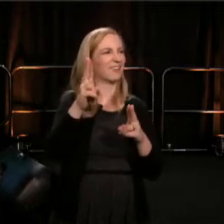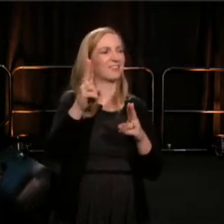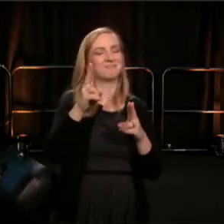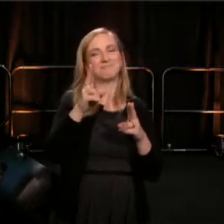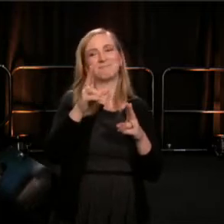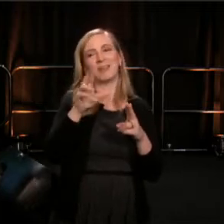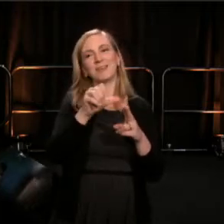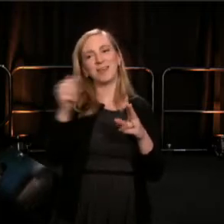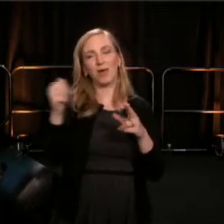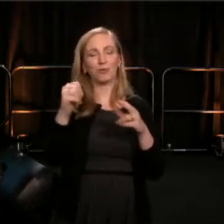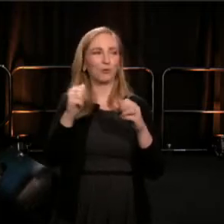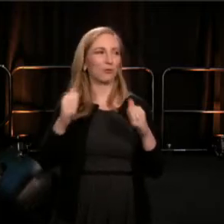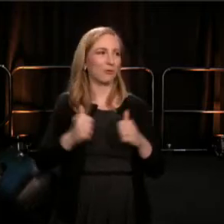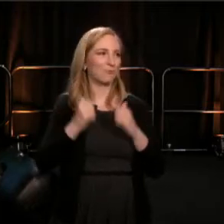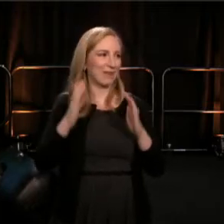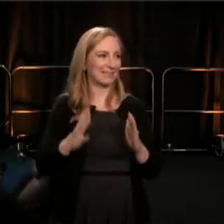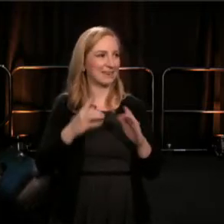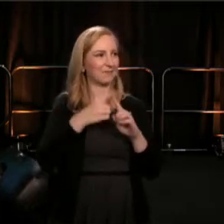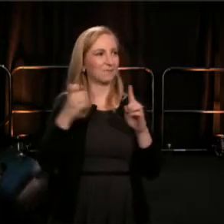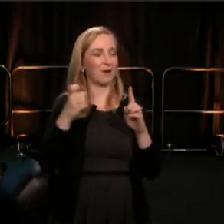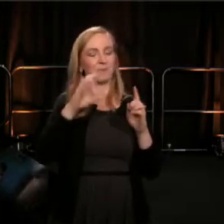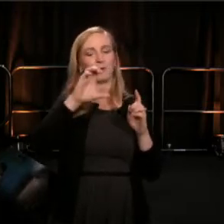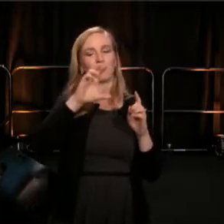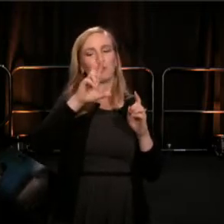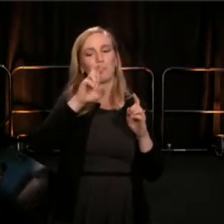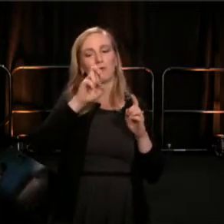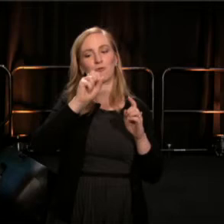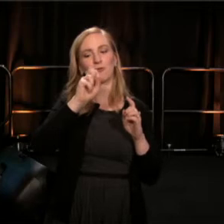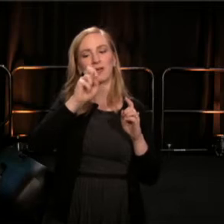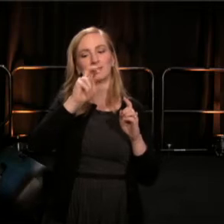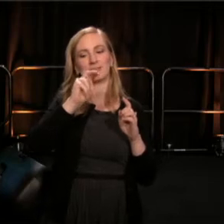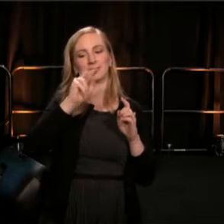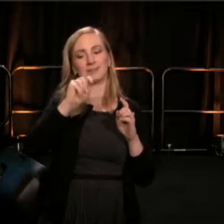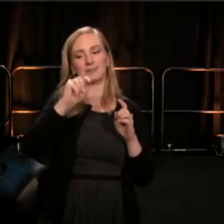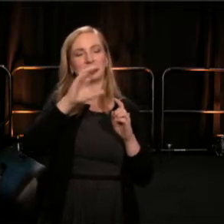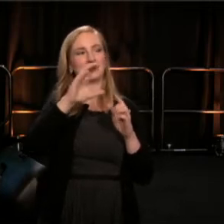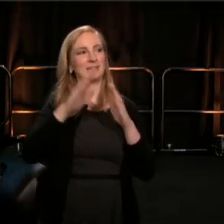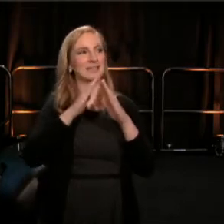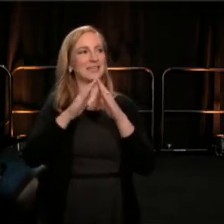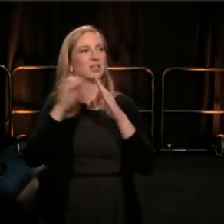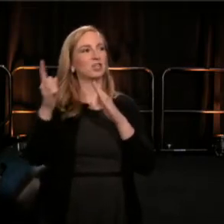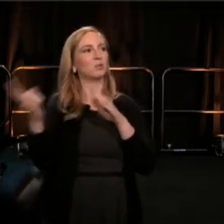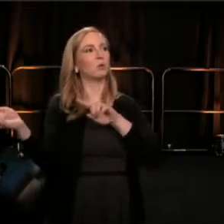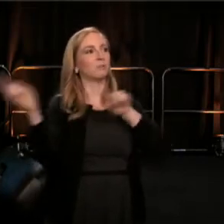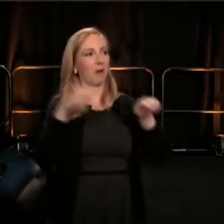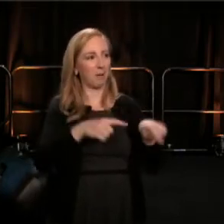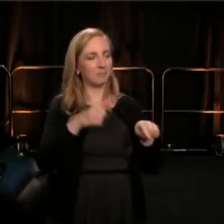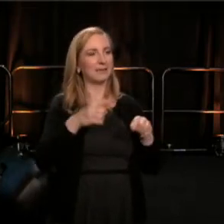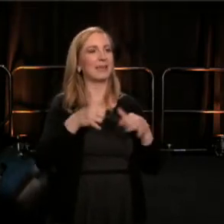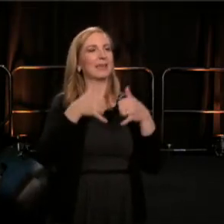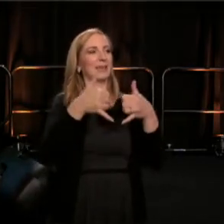that we welcome MK to the stage, to present our visionary leadership award. Come on up MK.